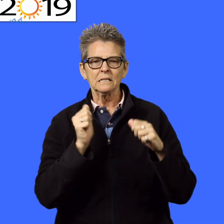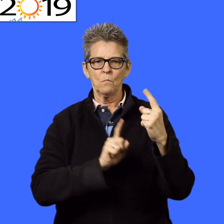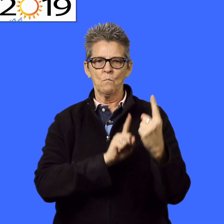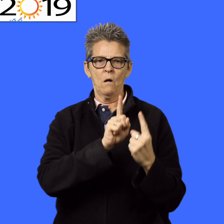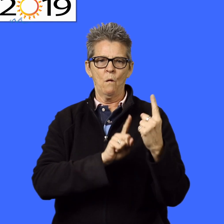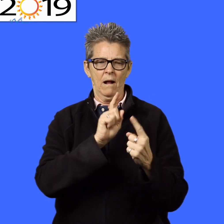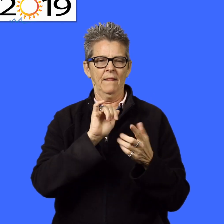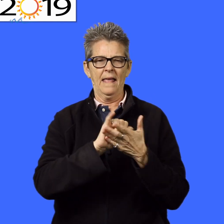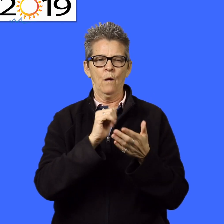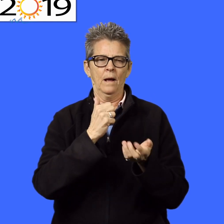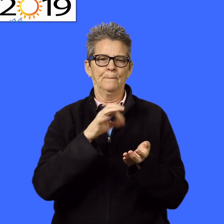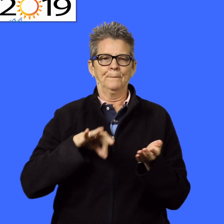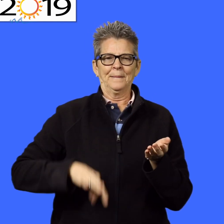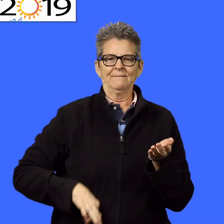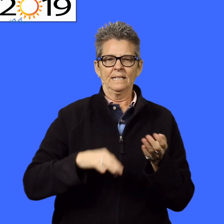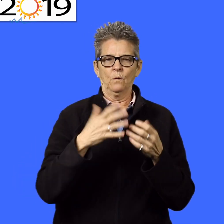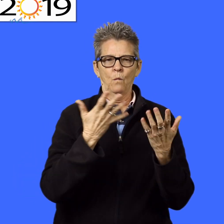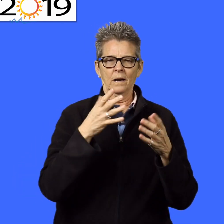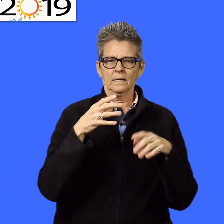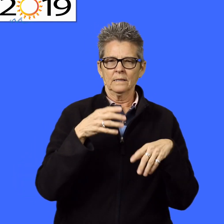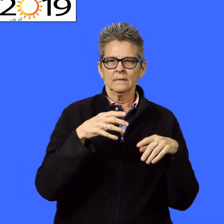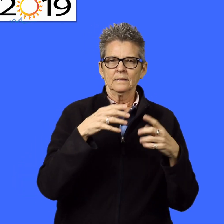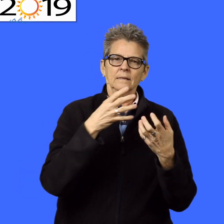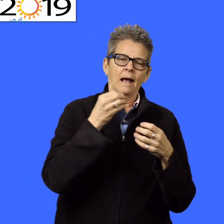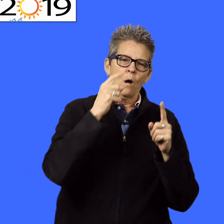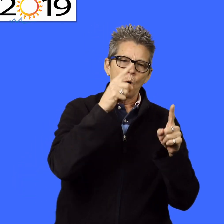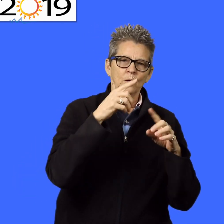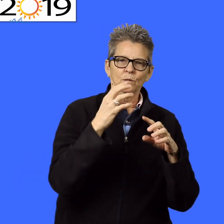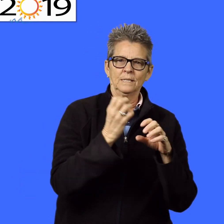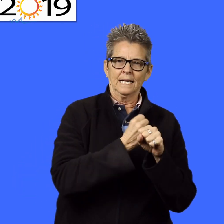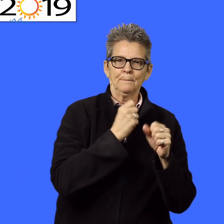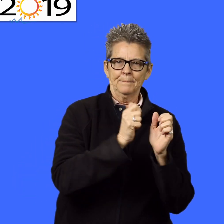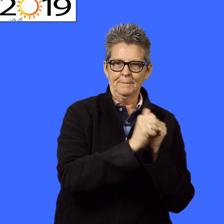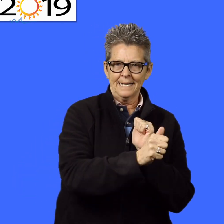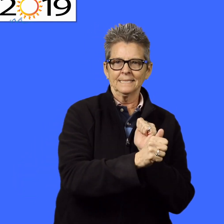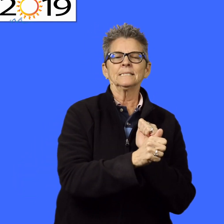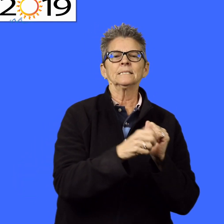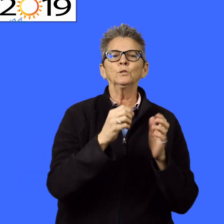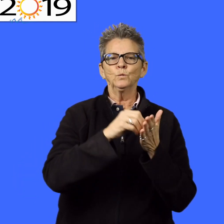We do this to meet the needs of all participants in supporting them to pass their driving test.